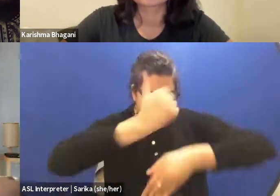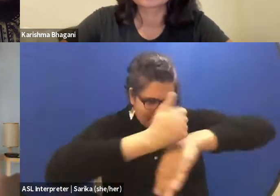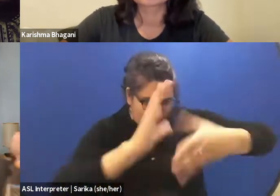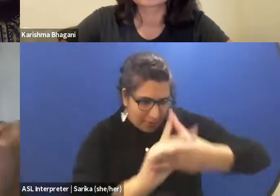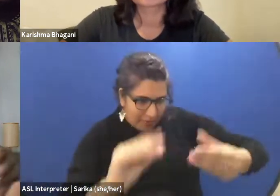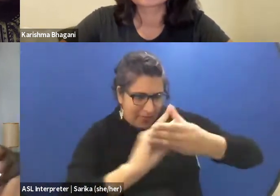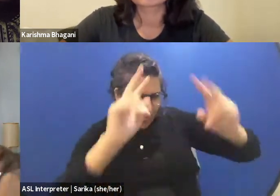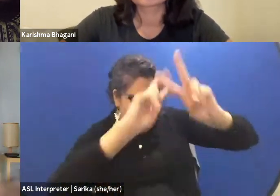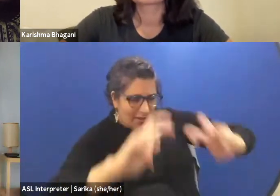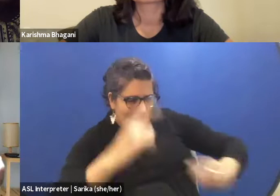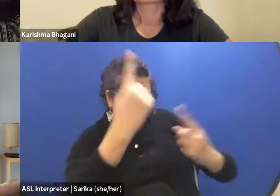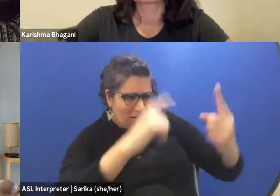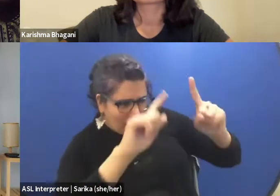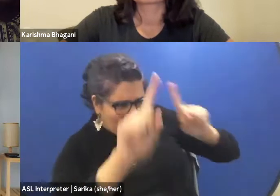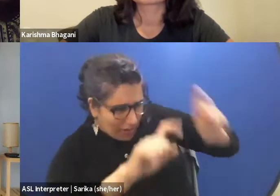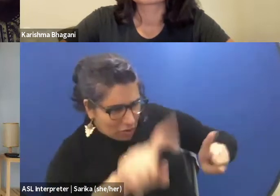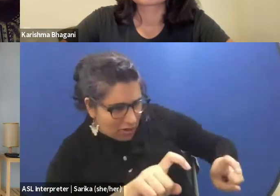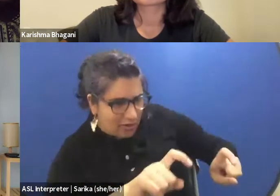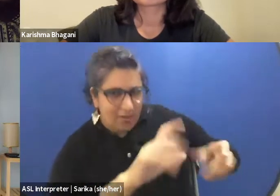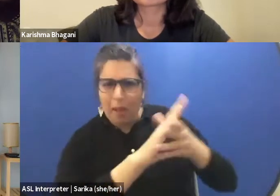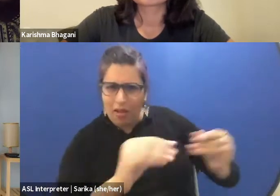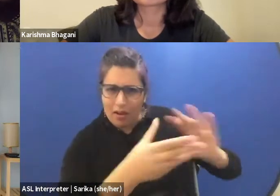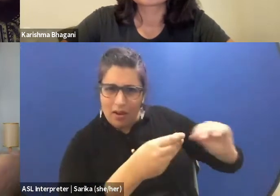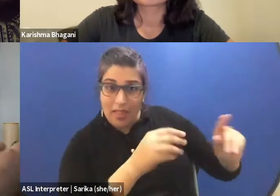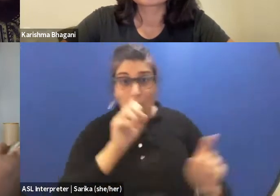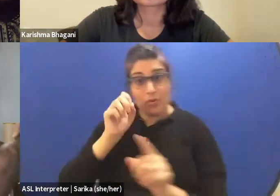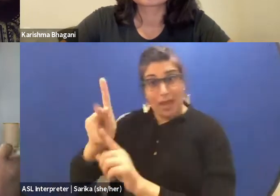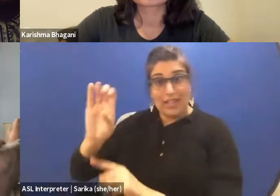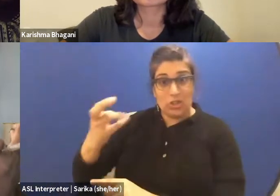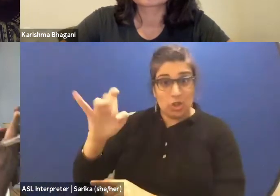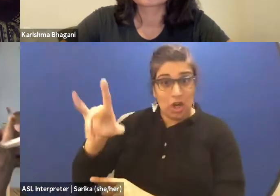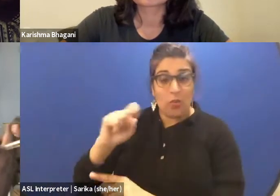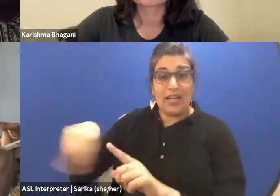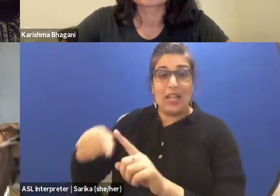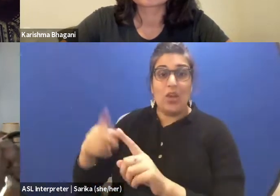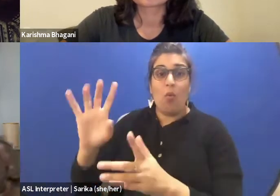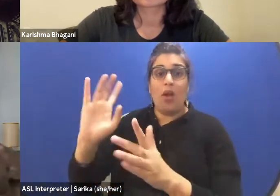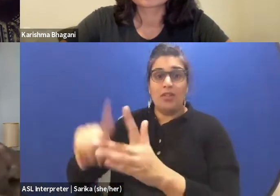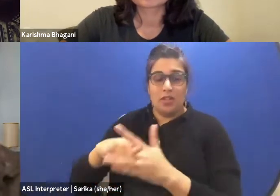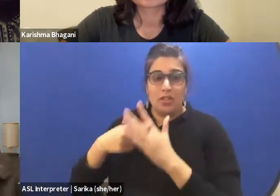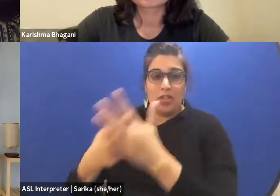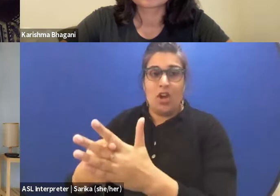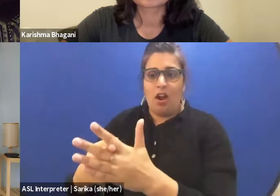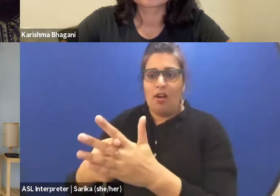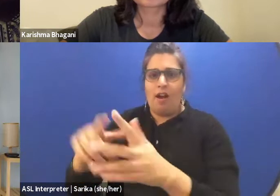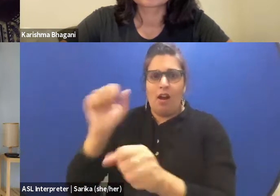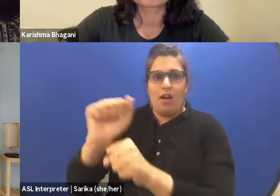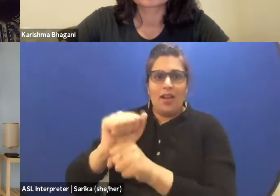and our experiences, which goes back to Charles when he says that he wants to start an art, a piece, he doesn't go to the library.